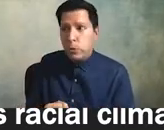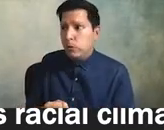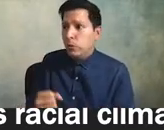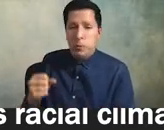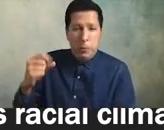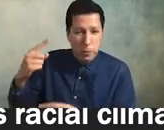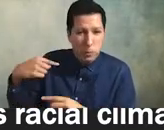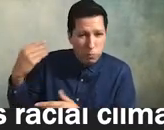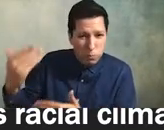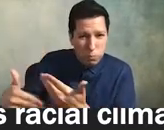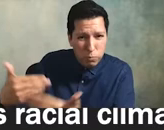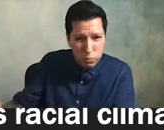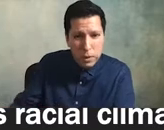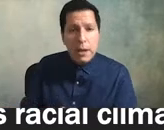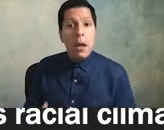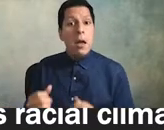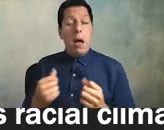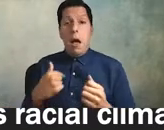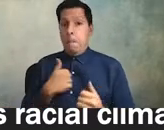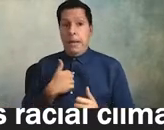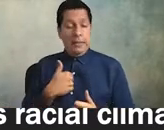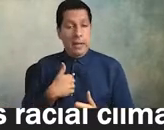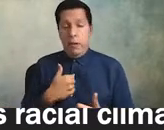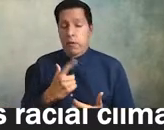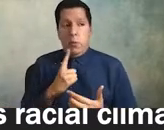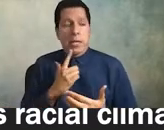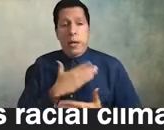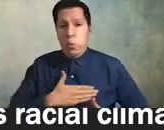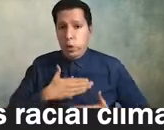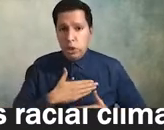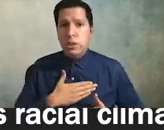in many instances i so very much appreciated that we started today's experience with the